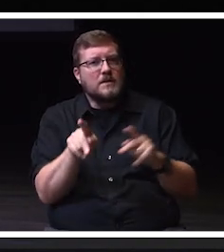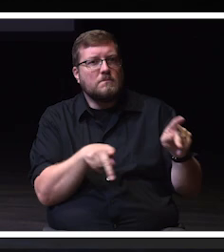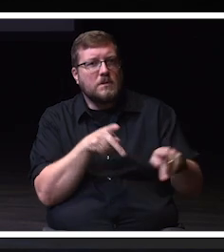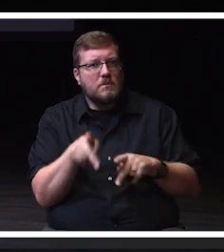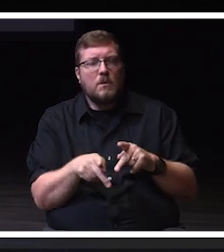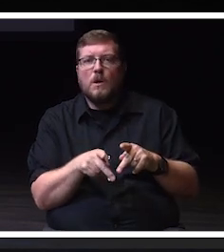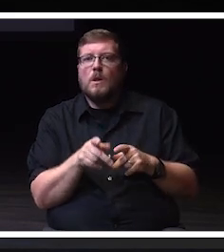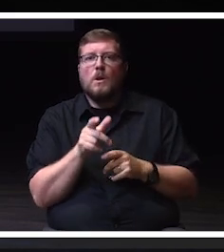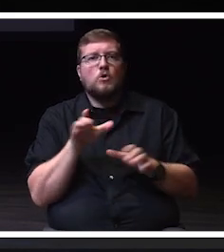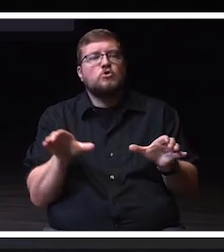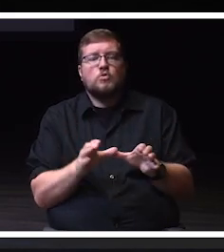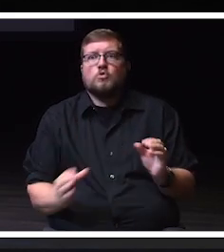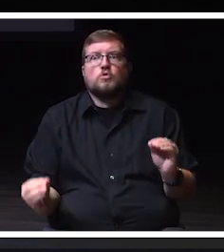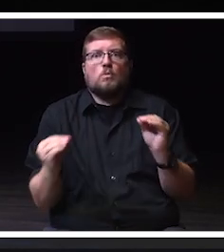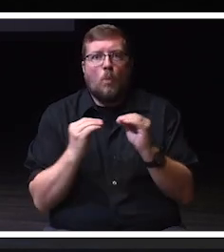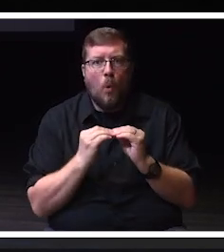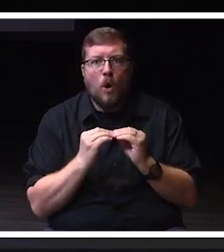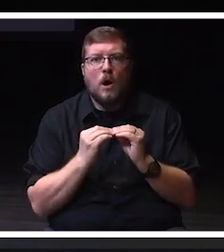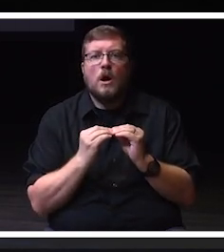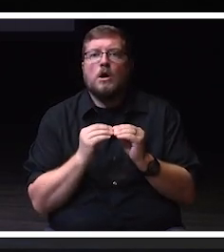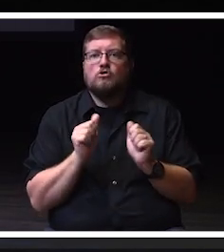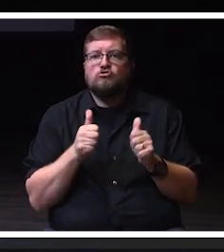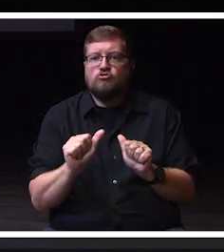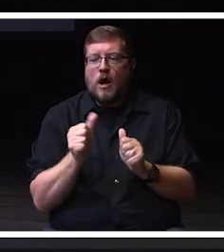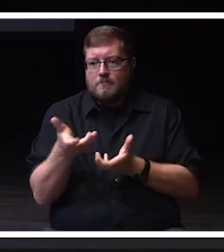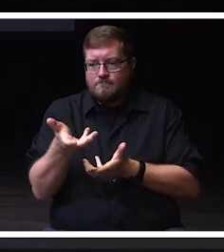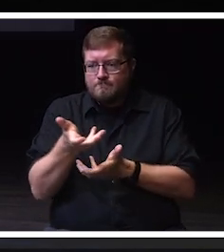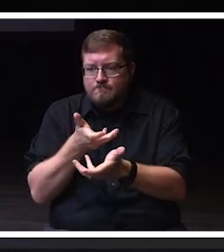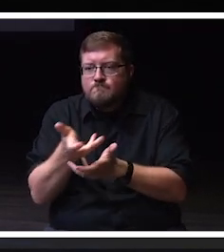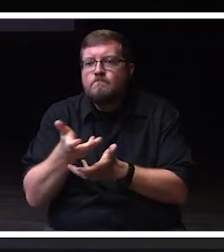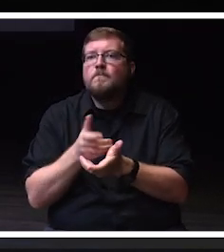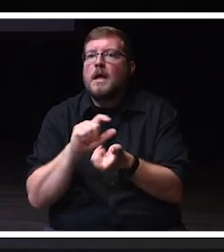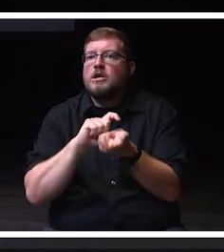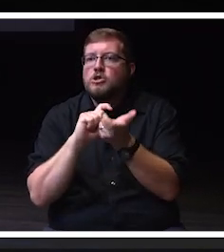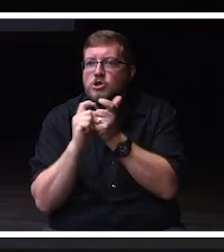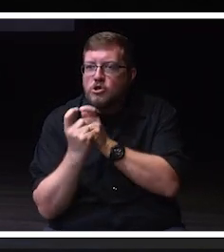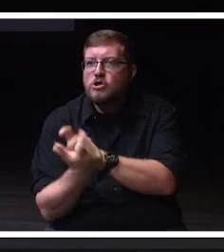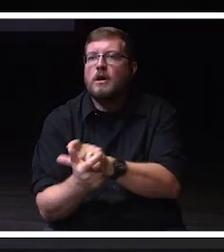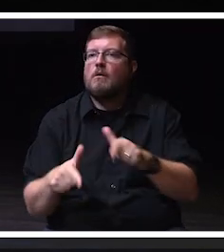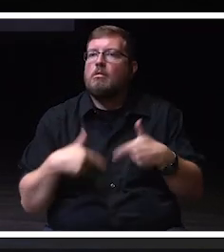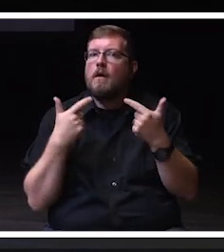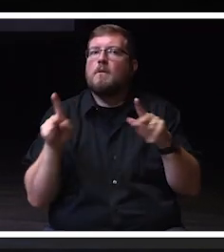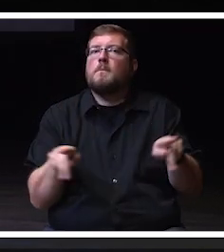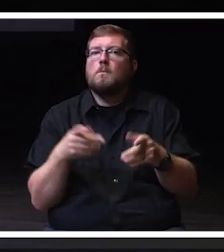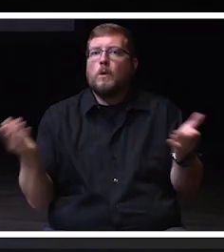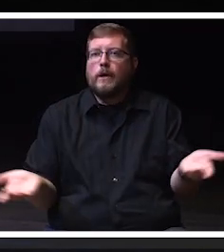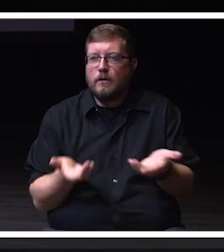to engage and transform lives at UW-Whitewater.